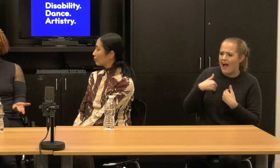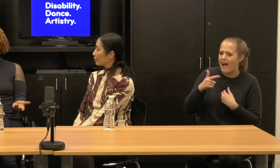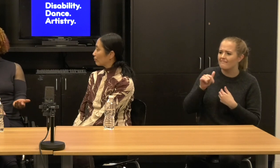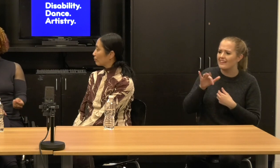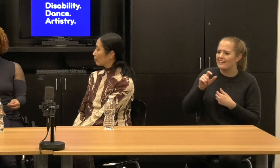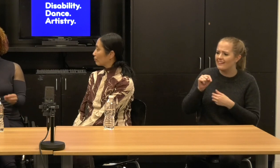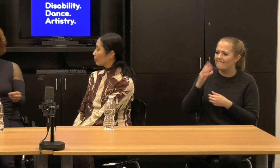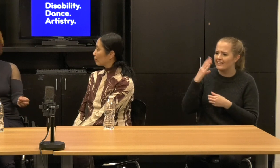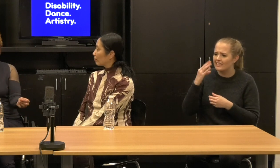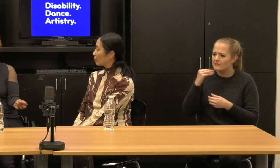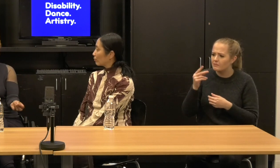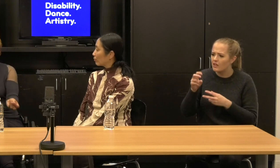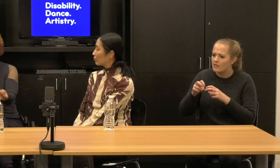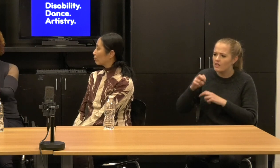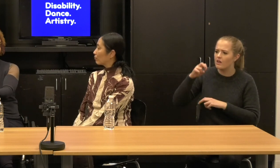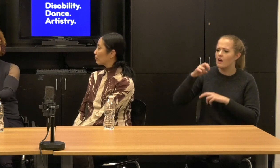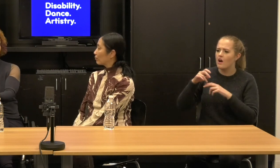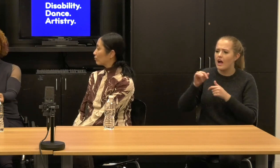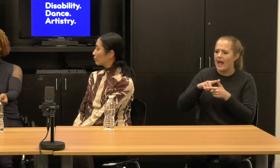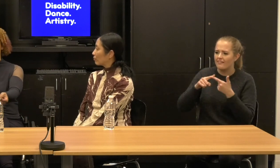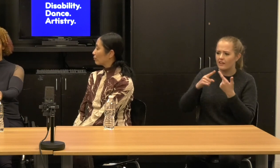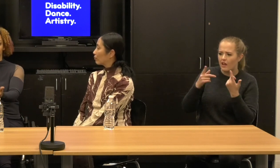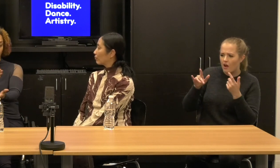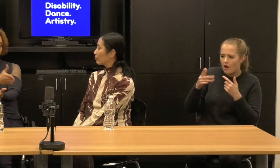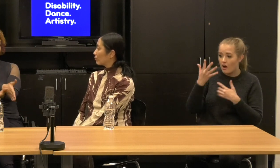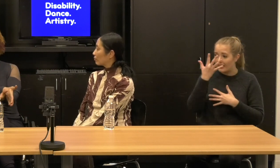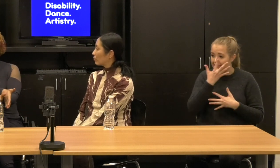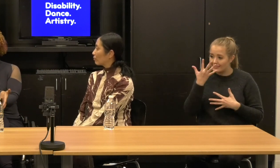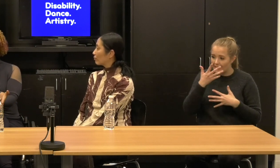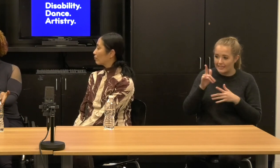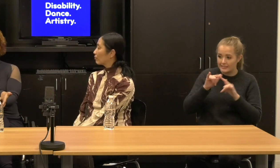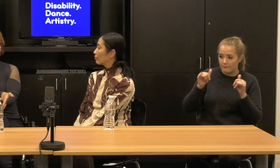and it was challenging the notion of aesthetics and I want to challenge them about the value